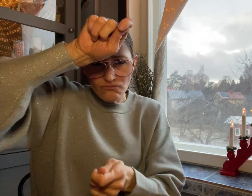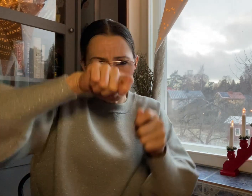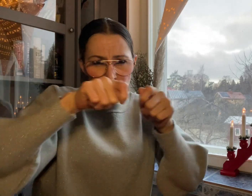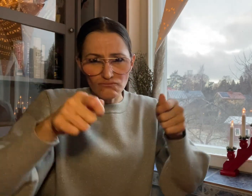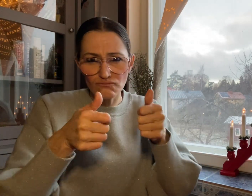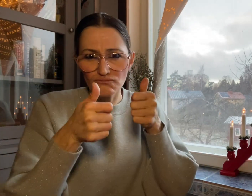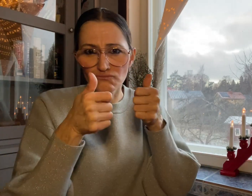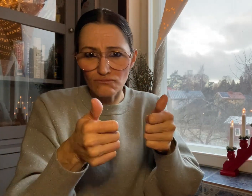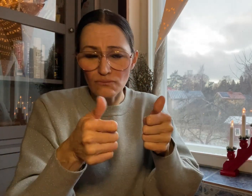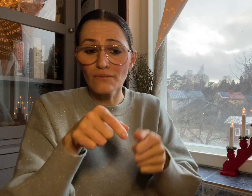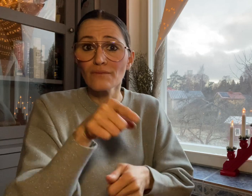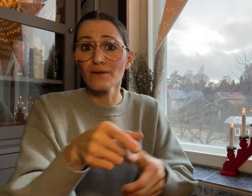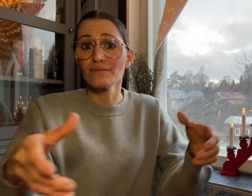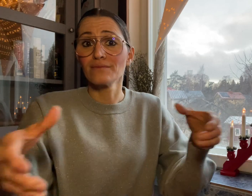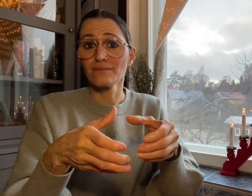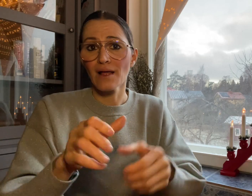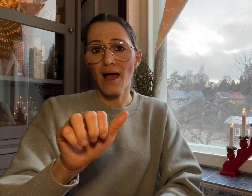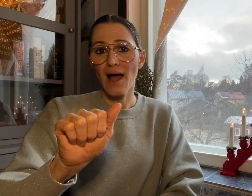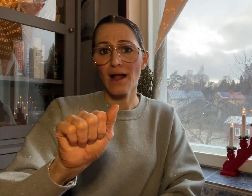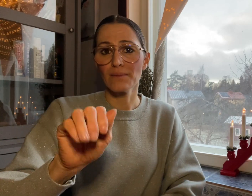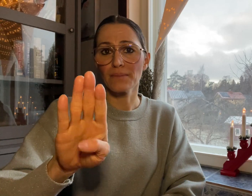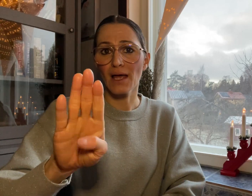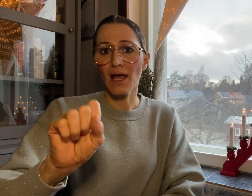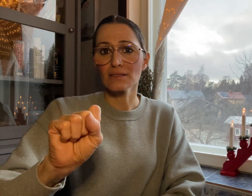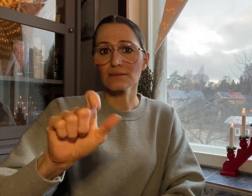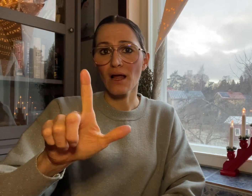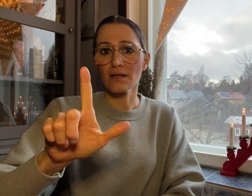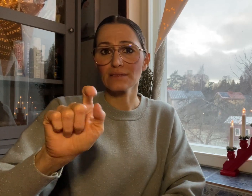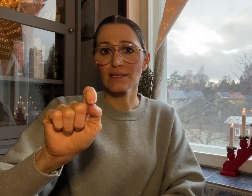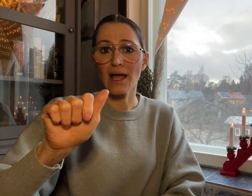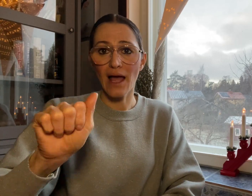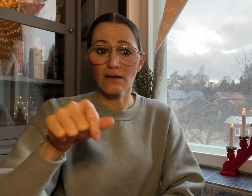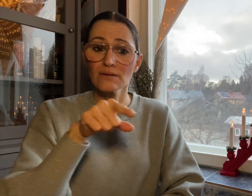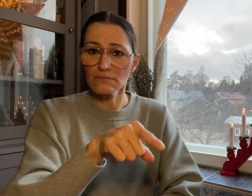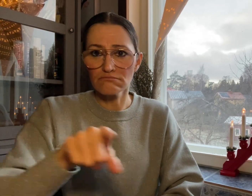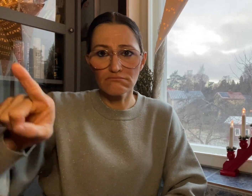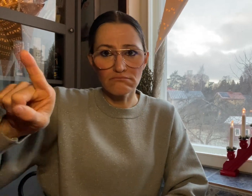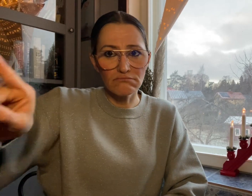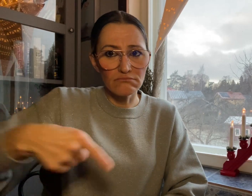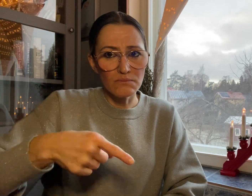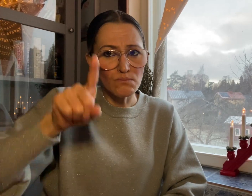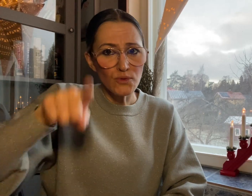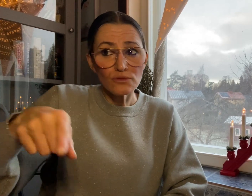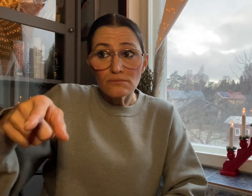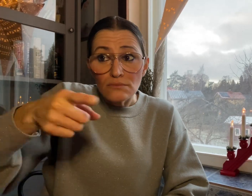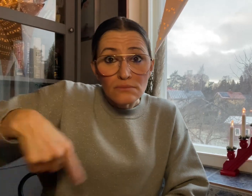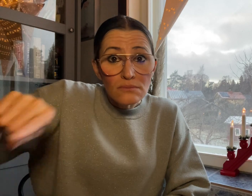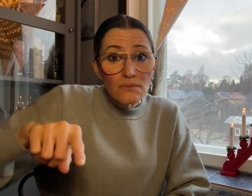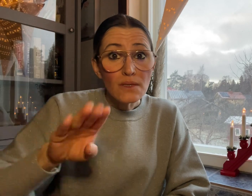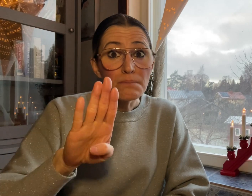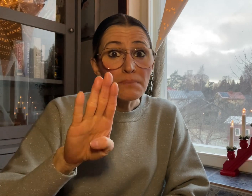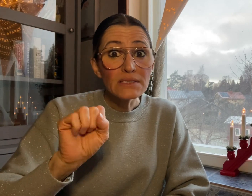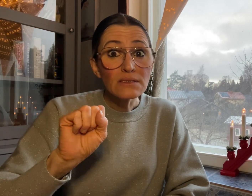Assessors (ABSLTA) requires BSL teachers to have